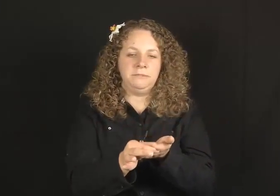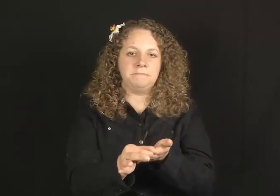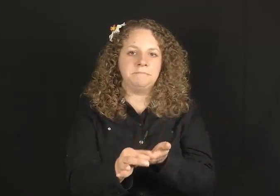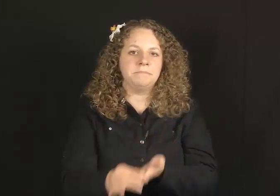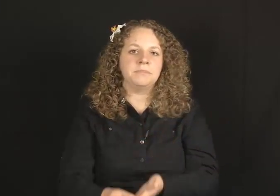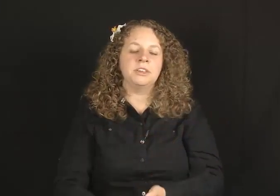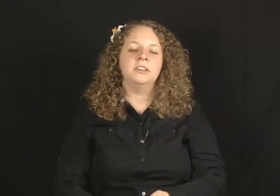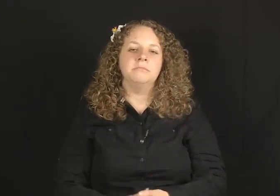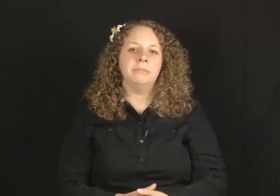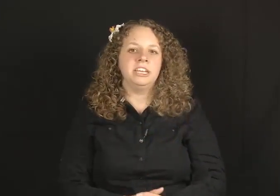it.